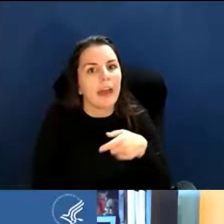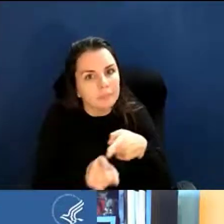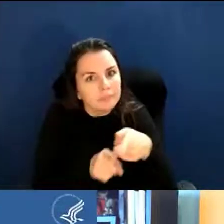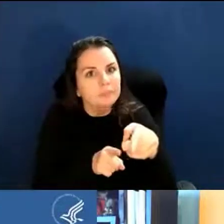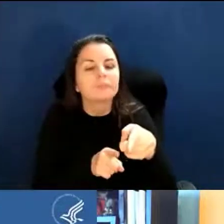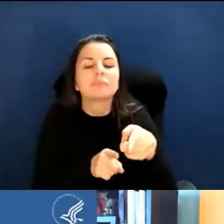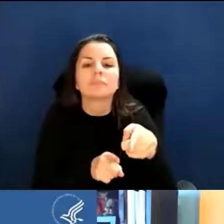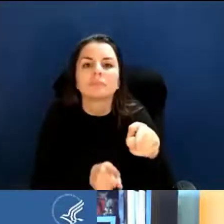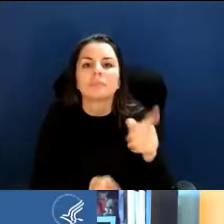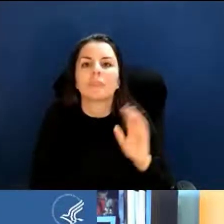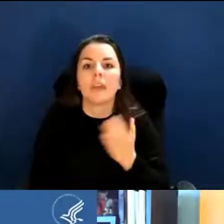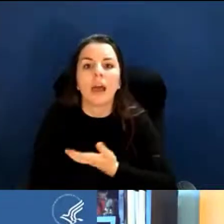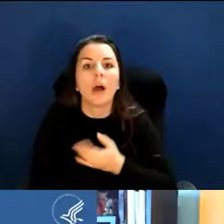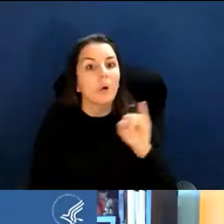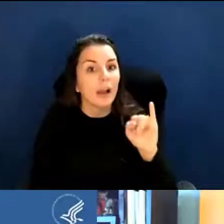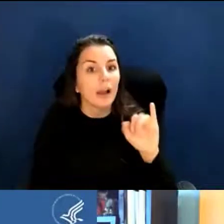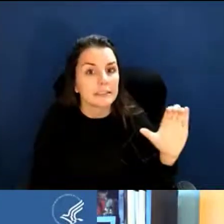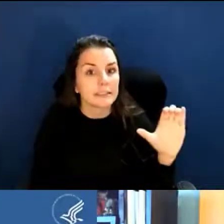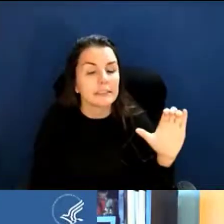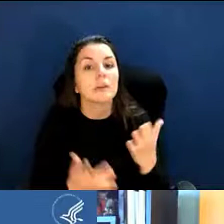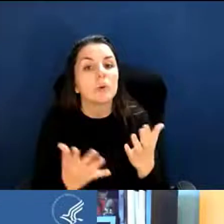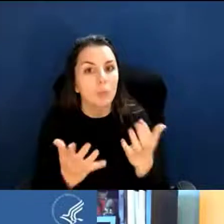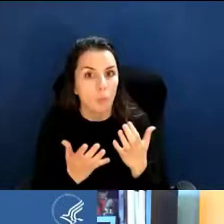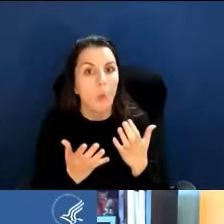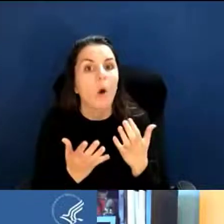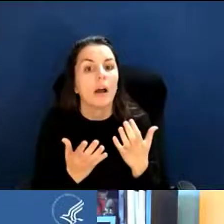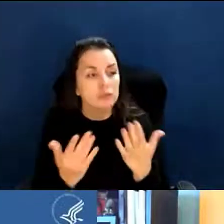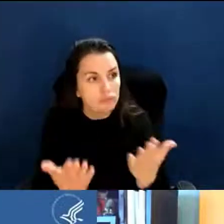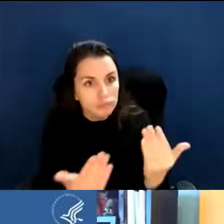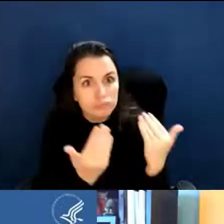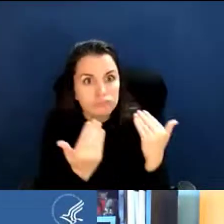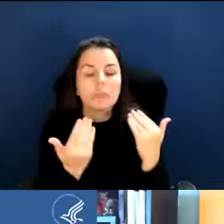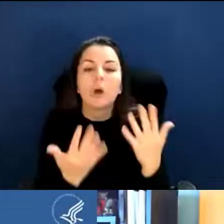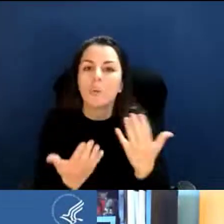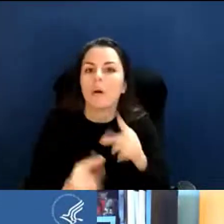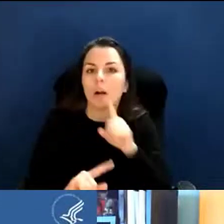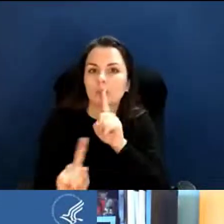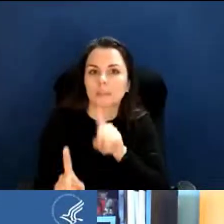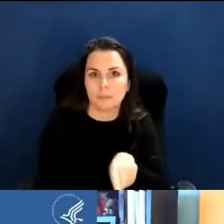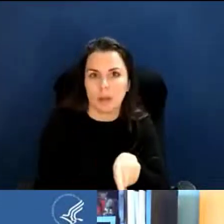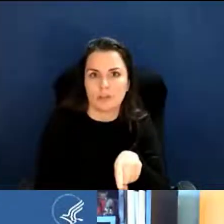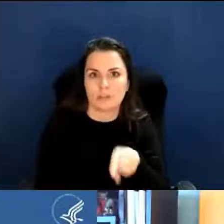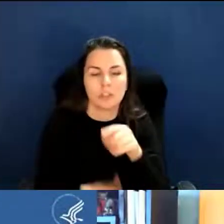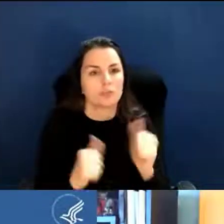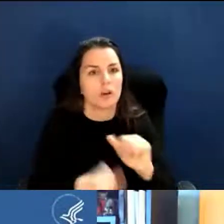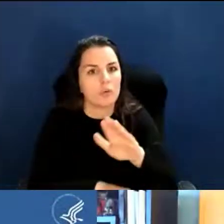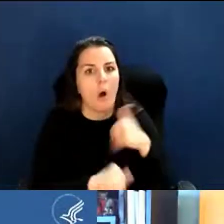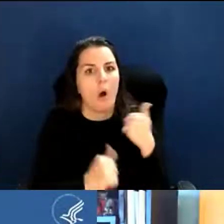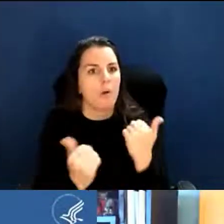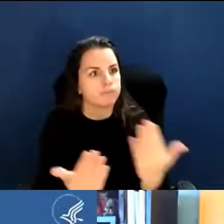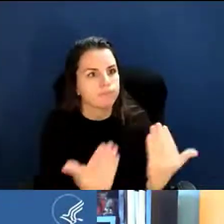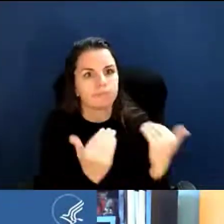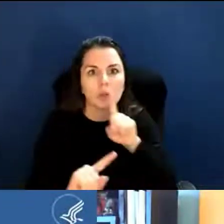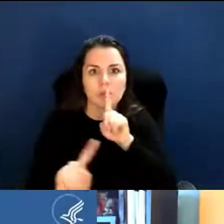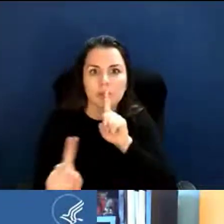is soliciting for a response. So if there's some gap area that's been identified,